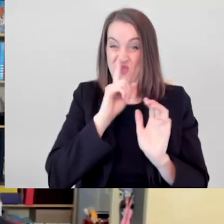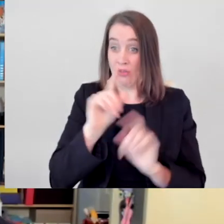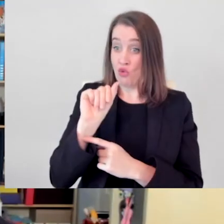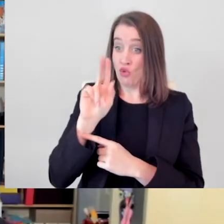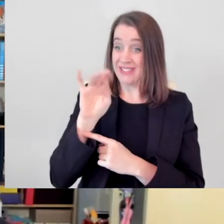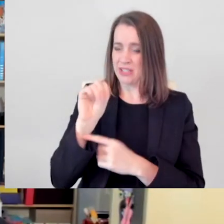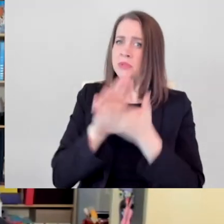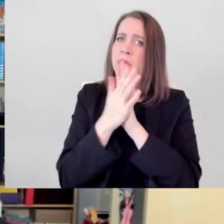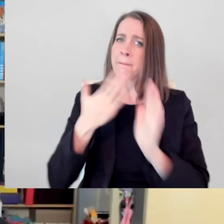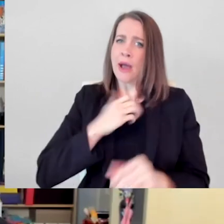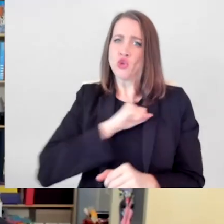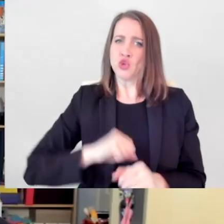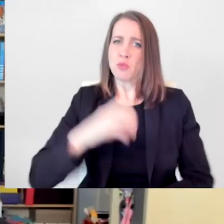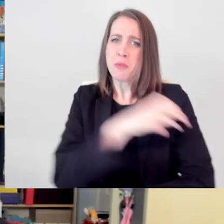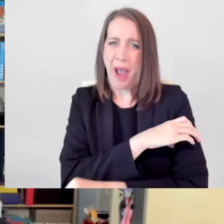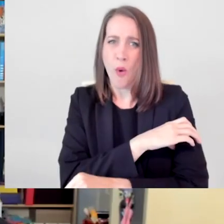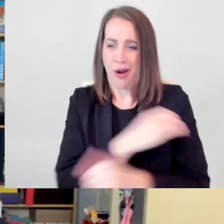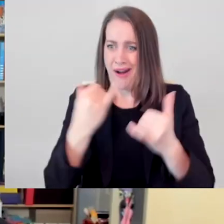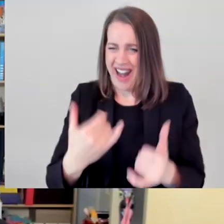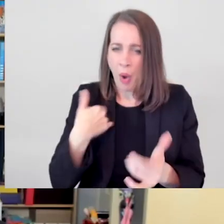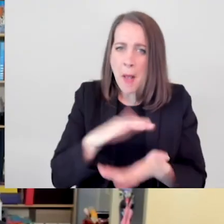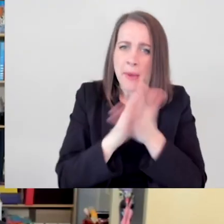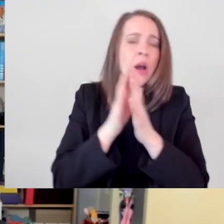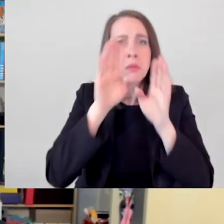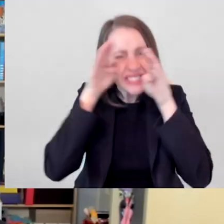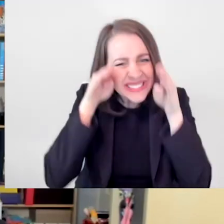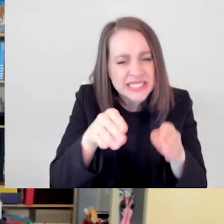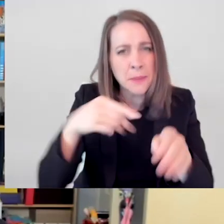I would say it's become my superpower. And it's really allowed me to be really,